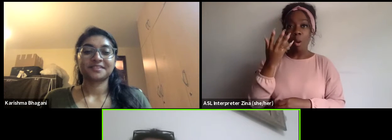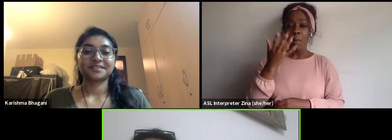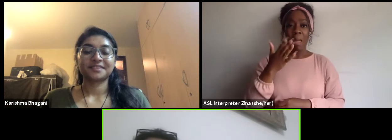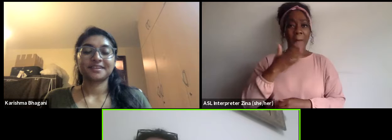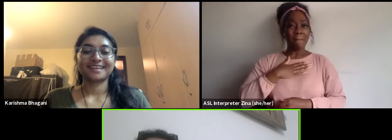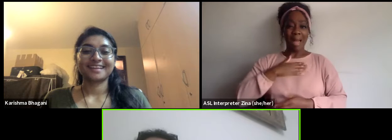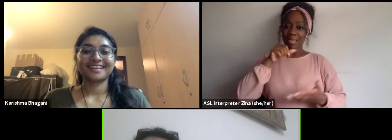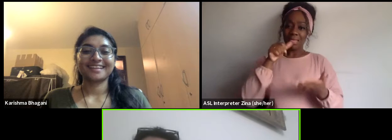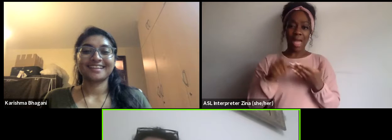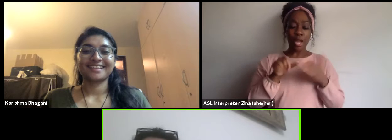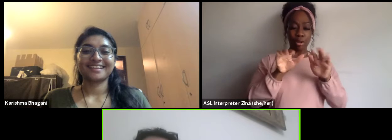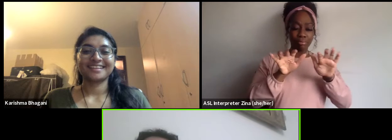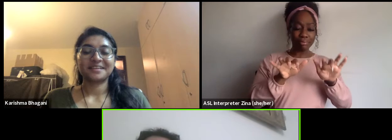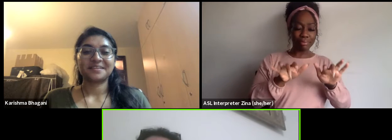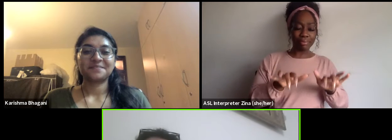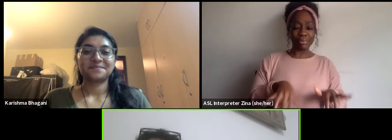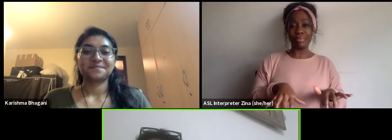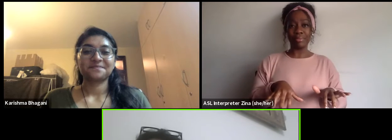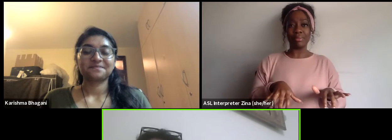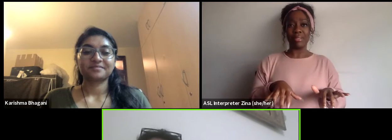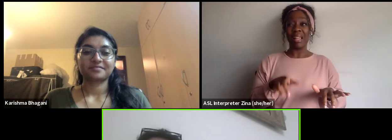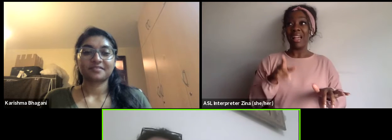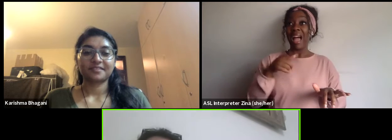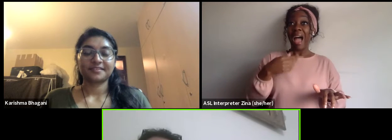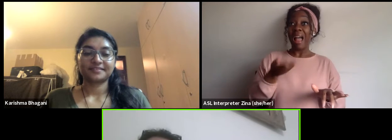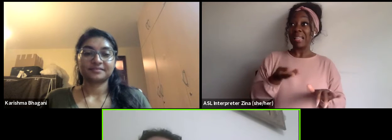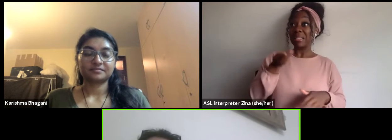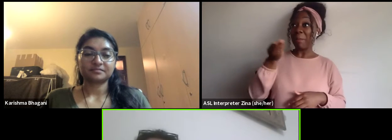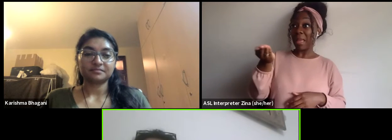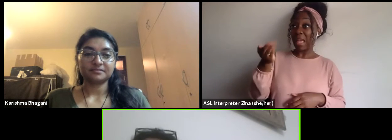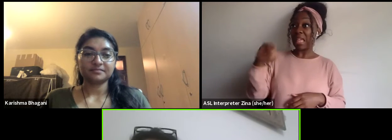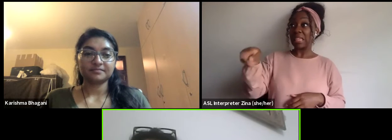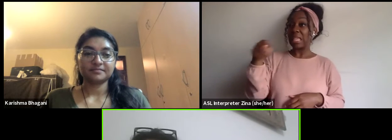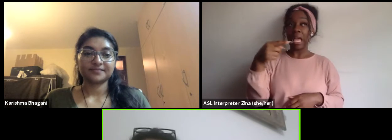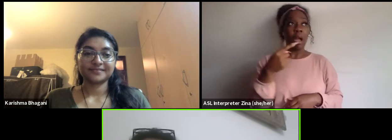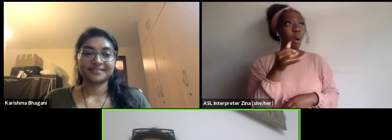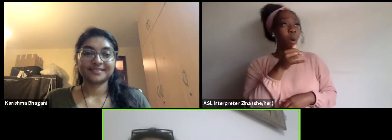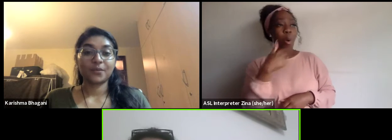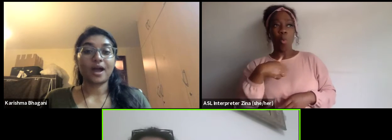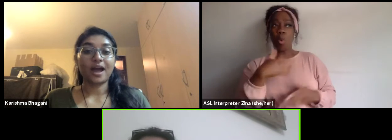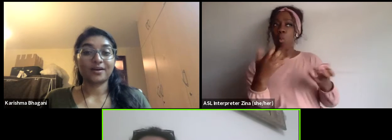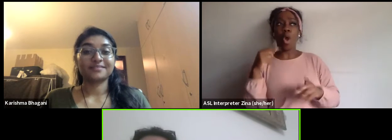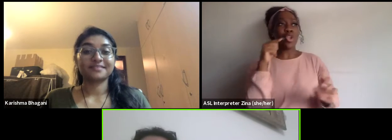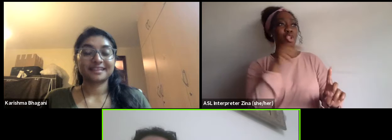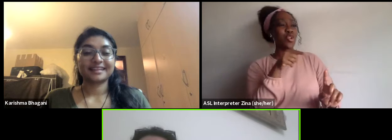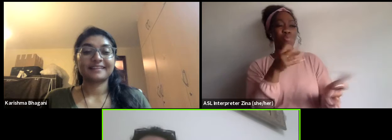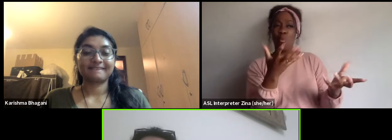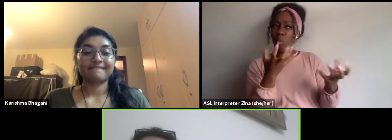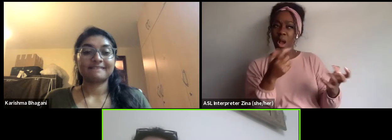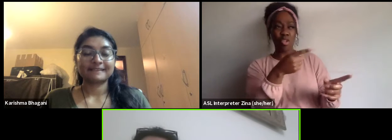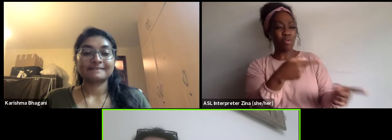that when I arrived they're there waiting for me and said "Our CU wants to see you." Because I really wrote it from the heart